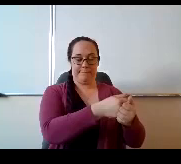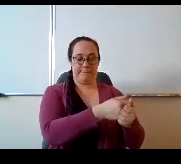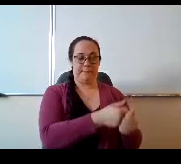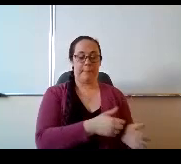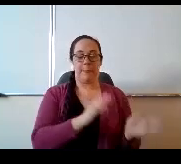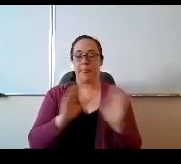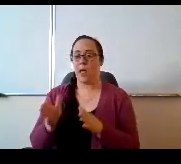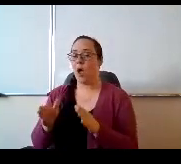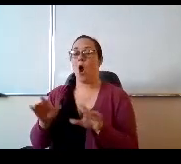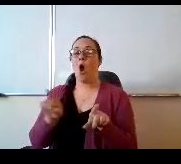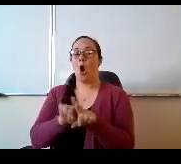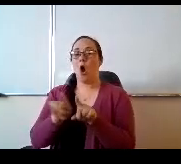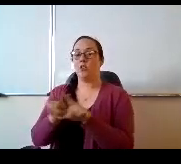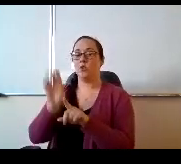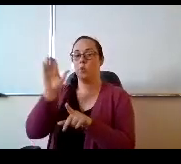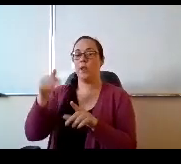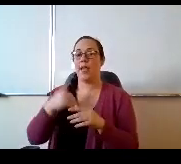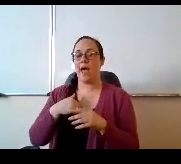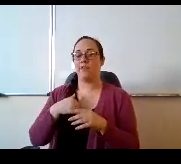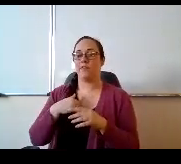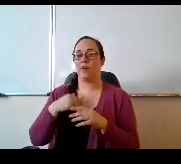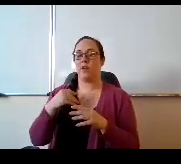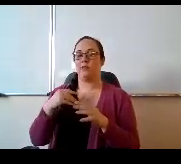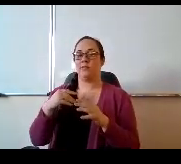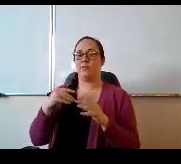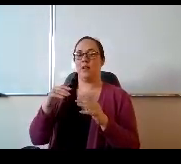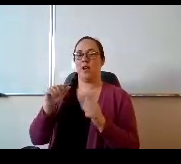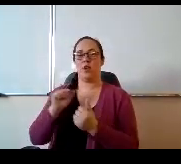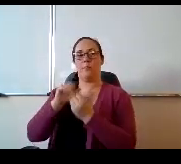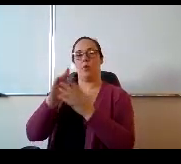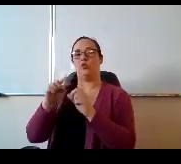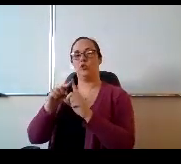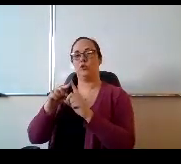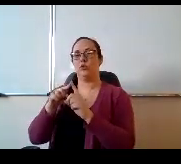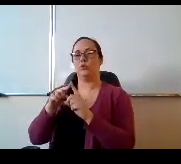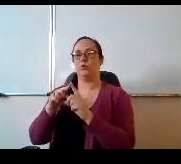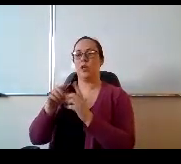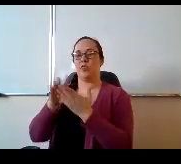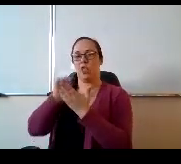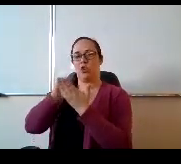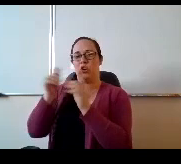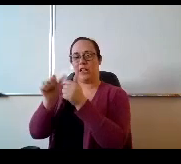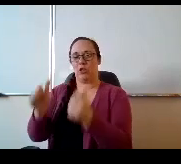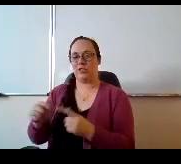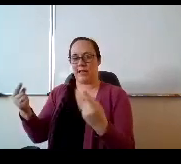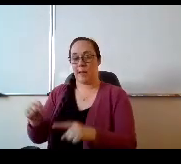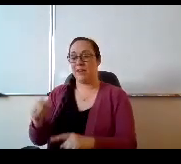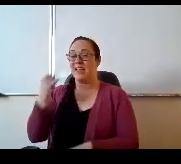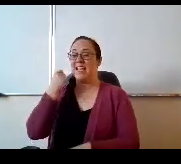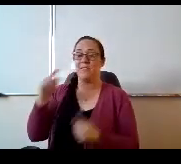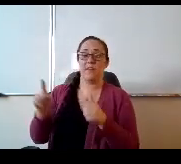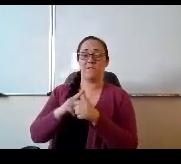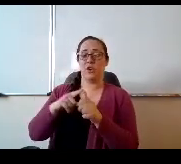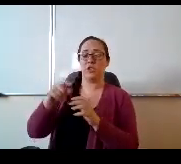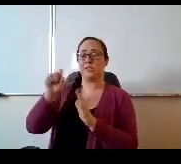but we're also addressing some of the learning loss from the semester before. So if this student struggled first semester and had some gaps,